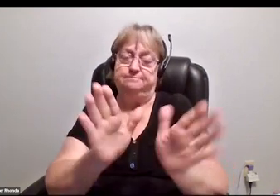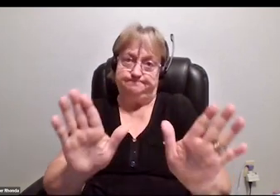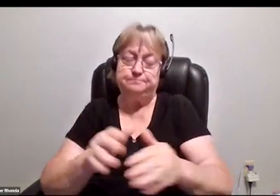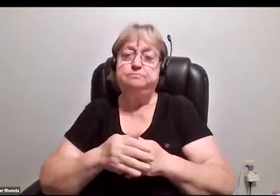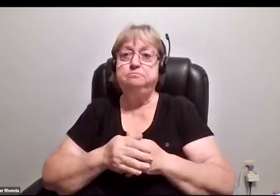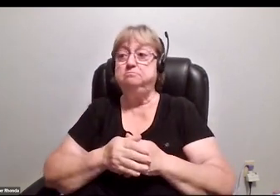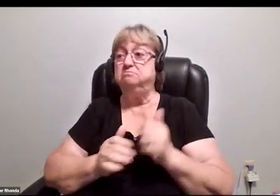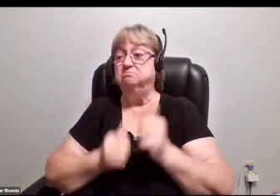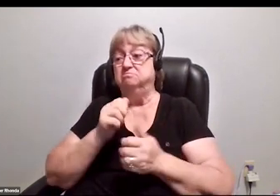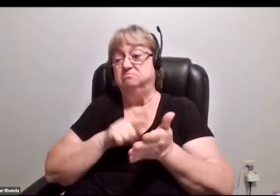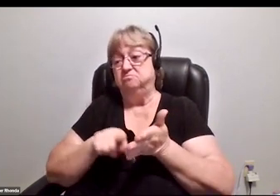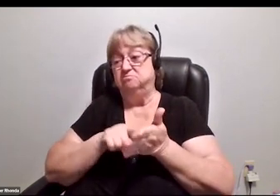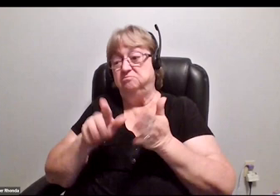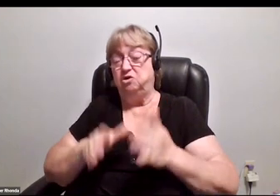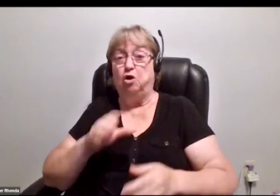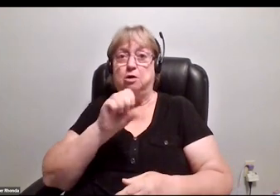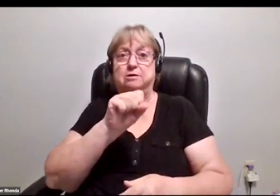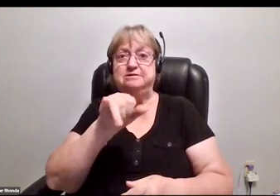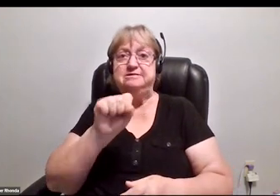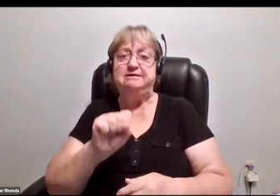straight, white, non-disabled males.